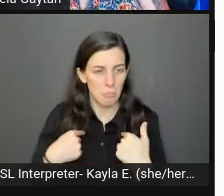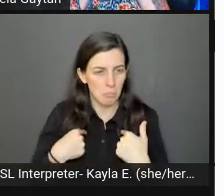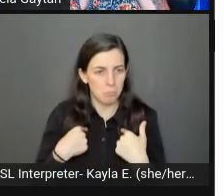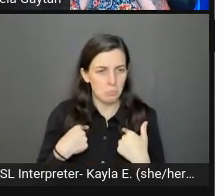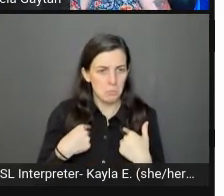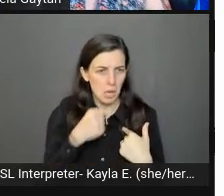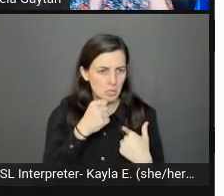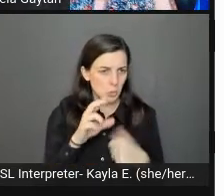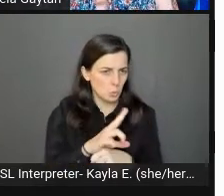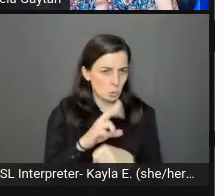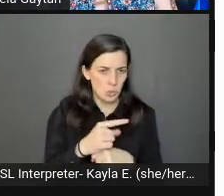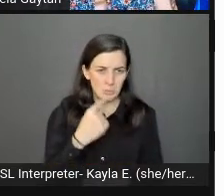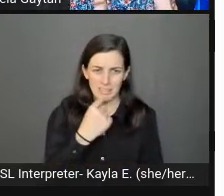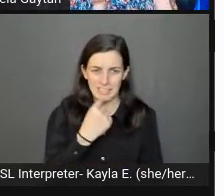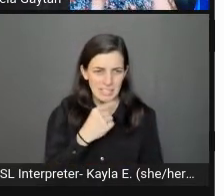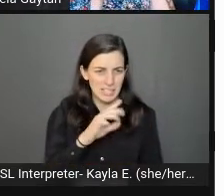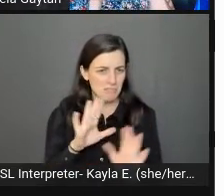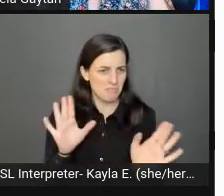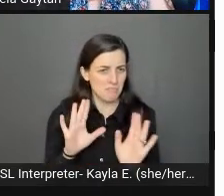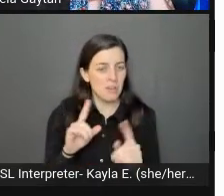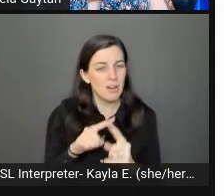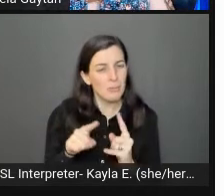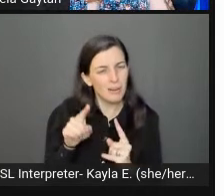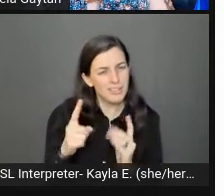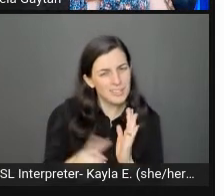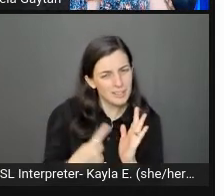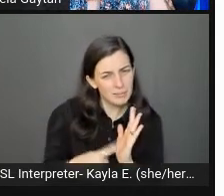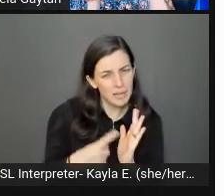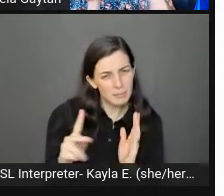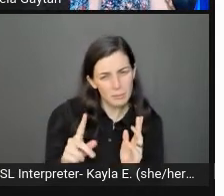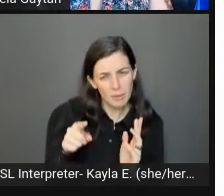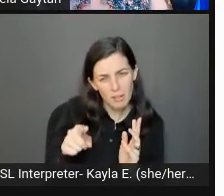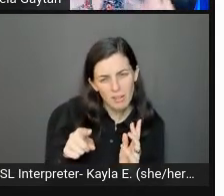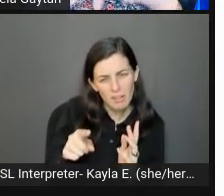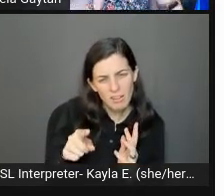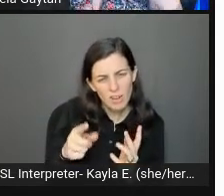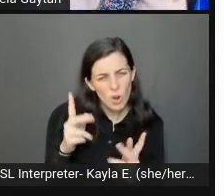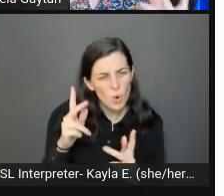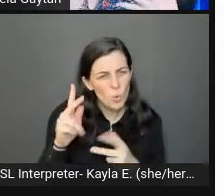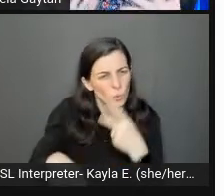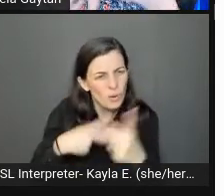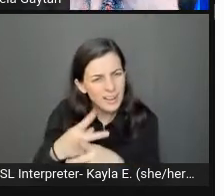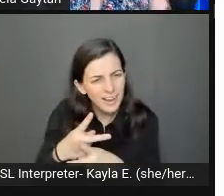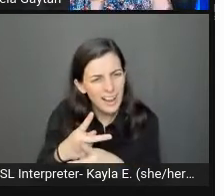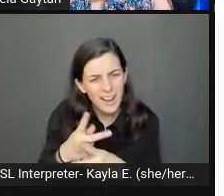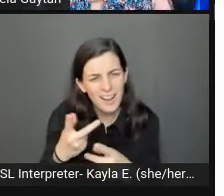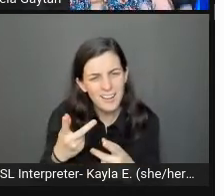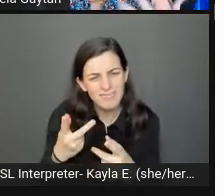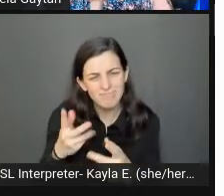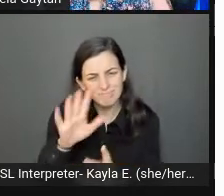Is he confused? Is he contemplating something? Is he in pain?